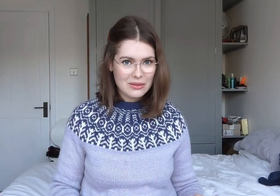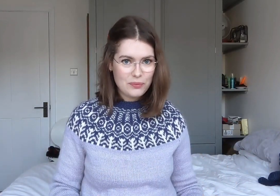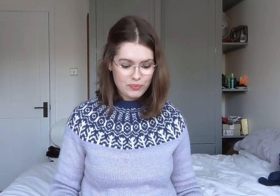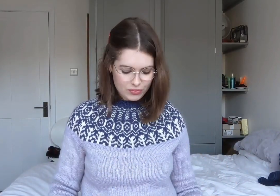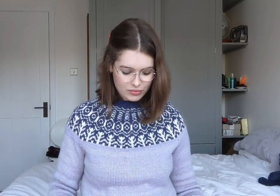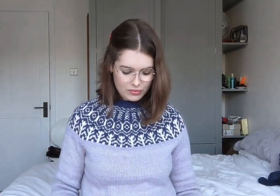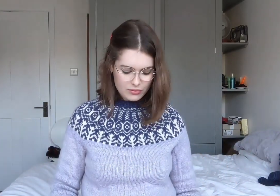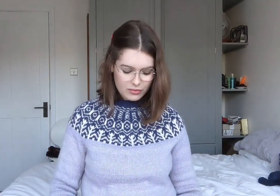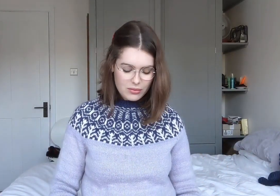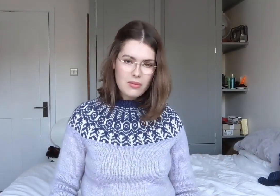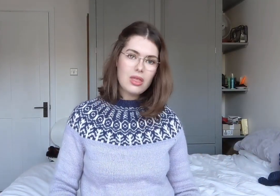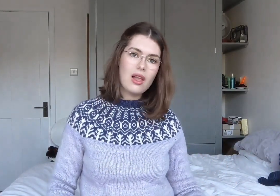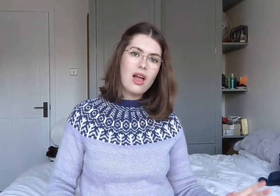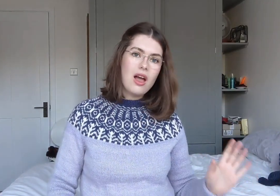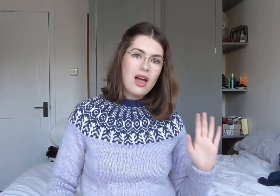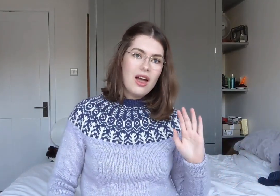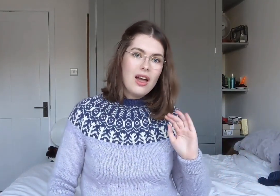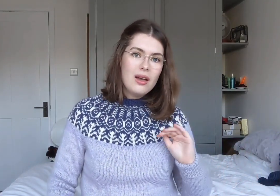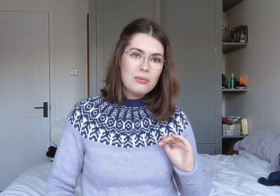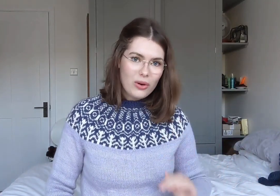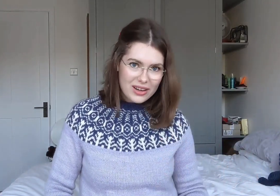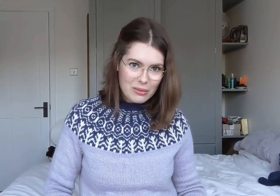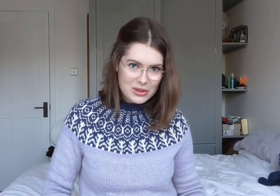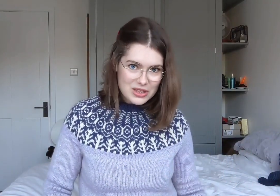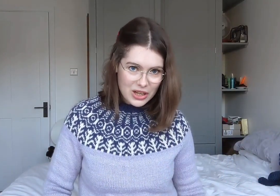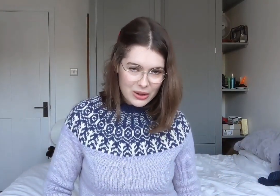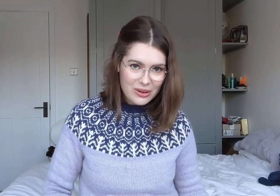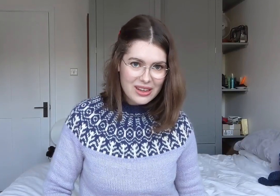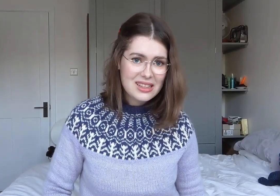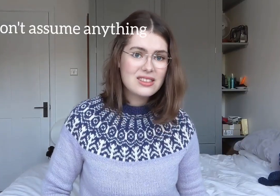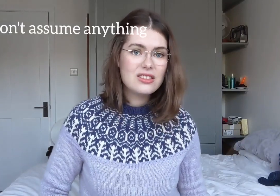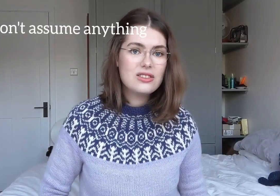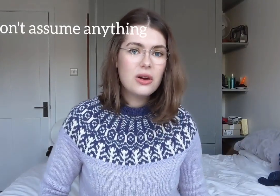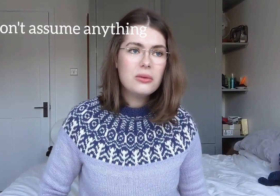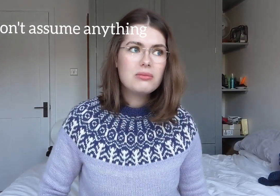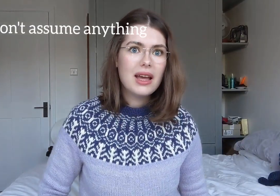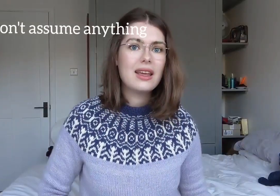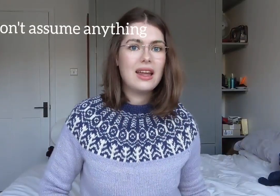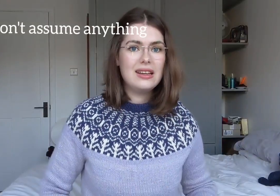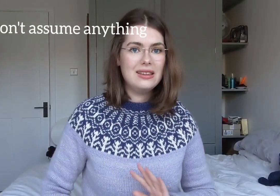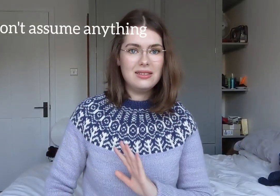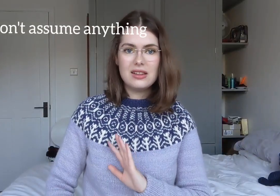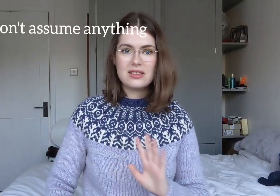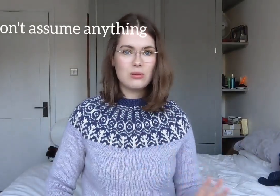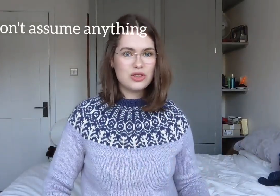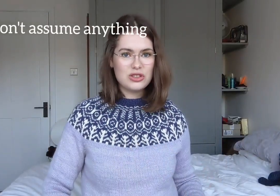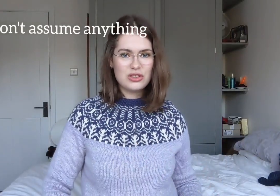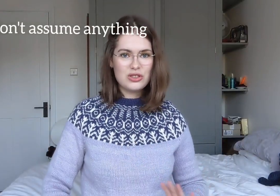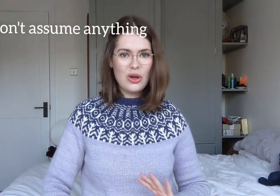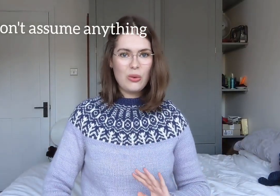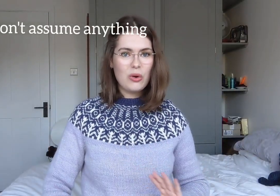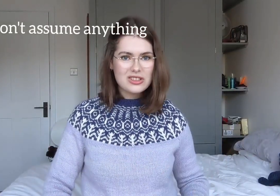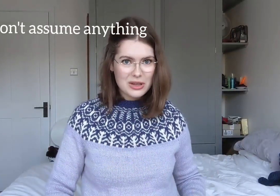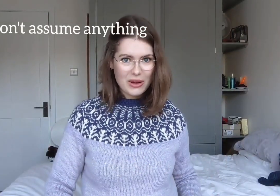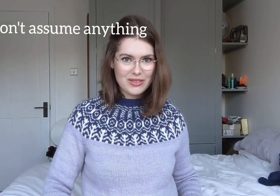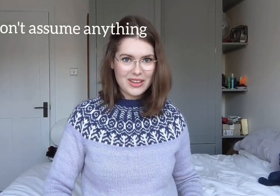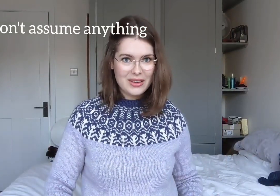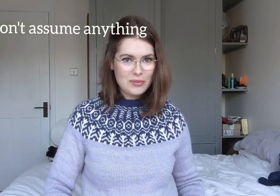Point number two is don't make any assumptions whatsoever